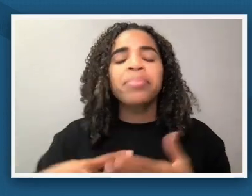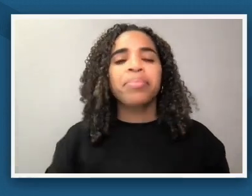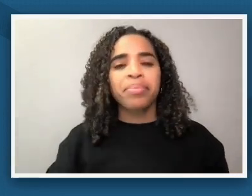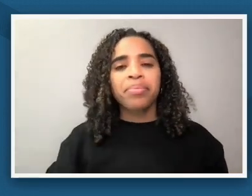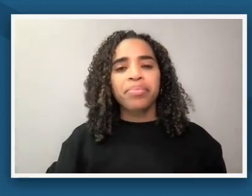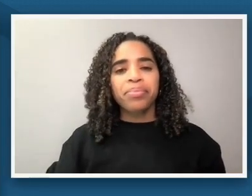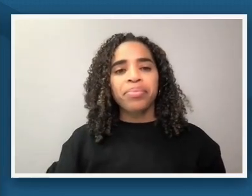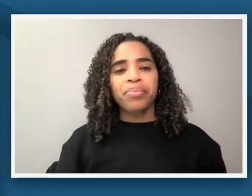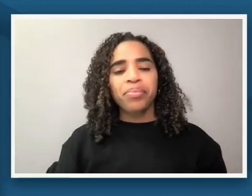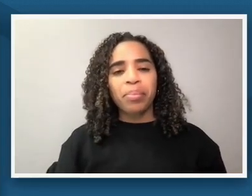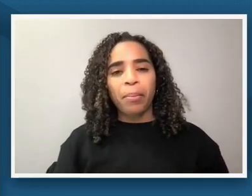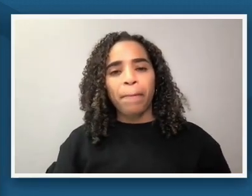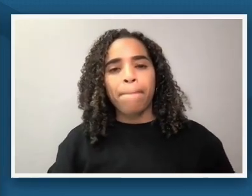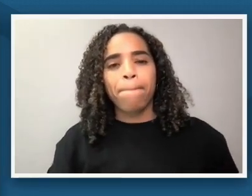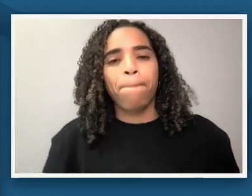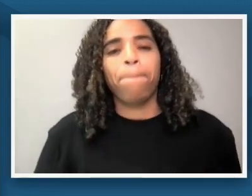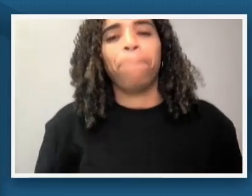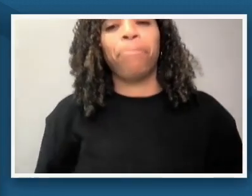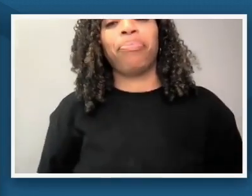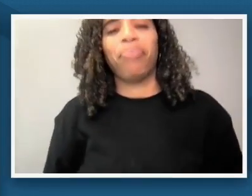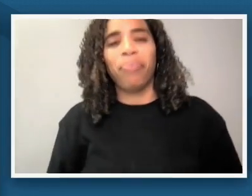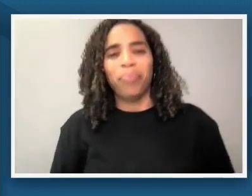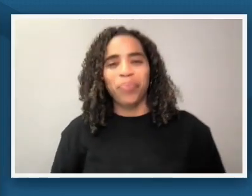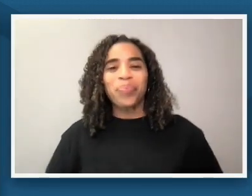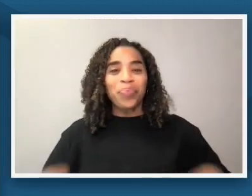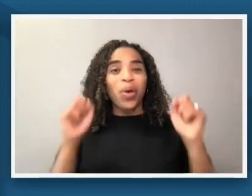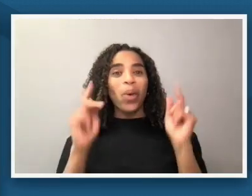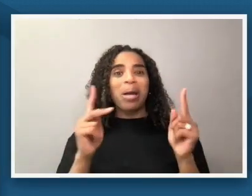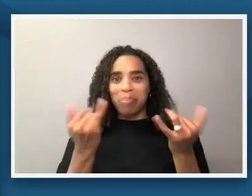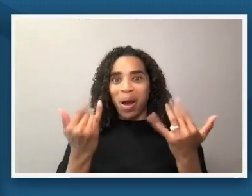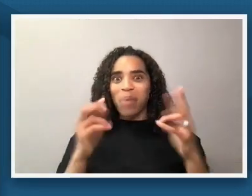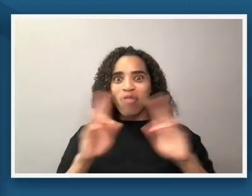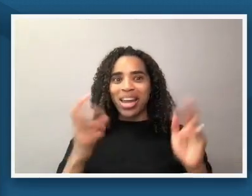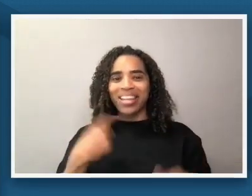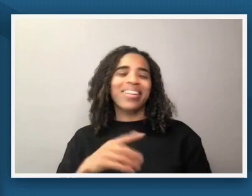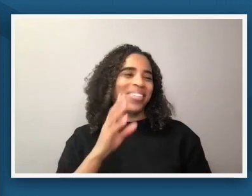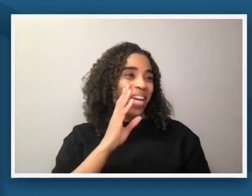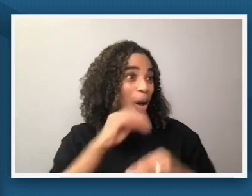yeah okay now i'm ready for my question i'm